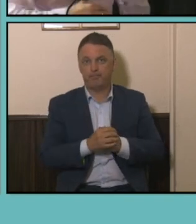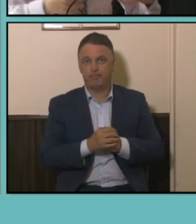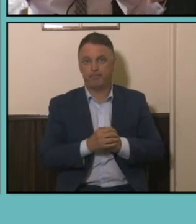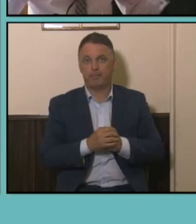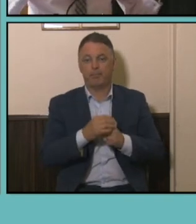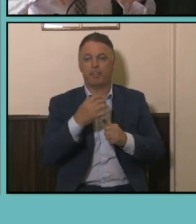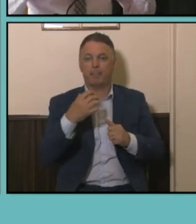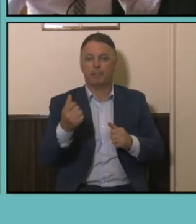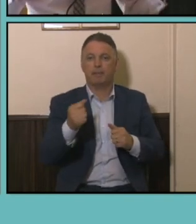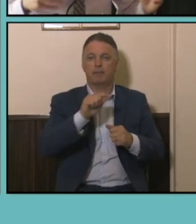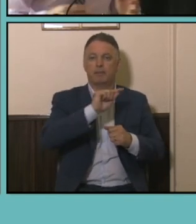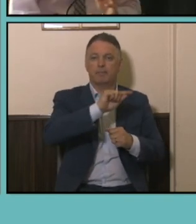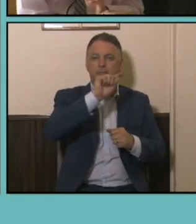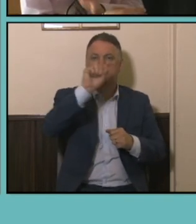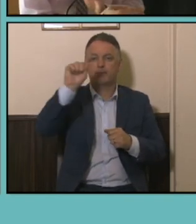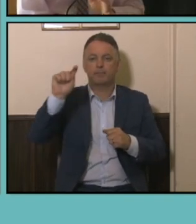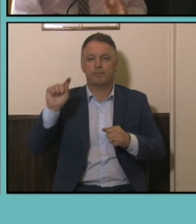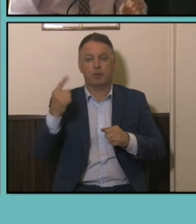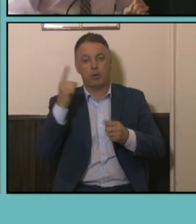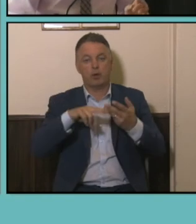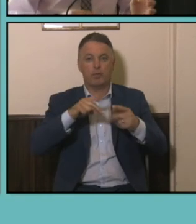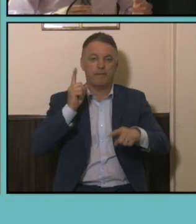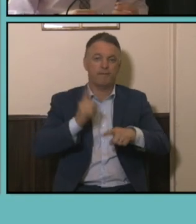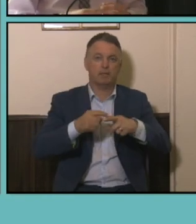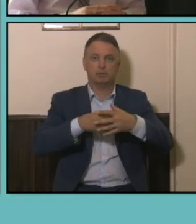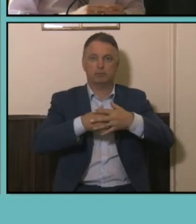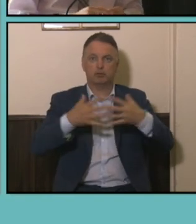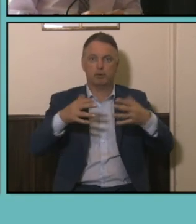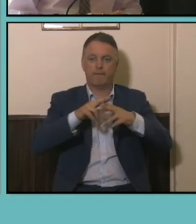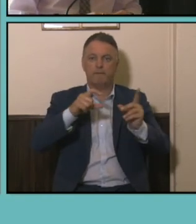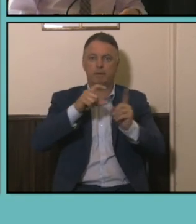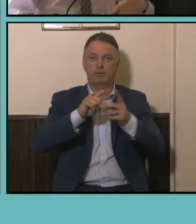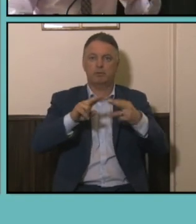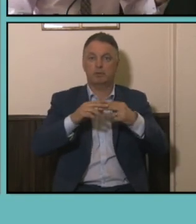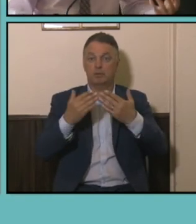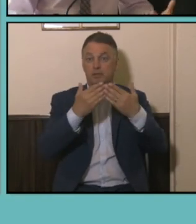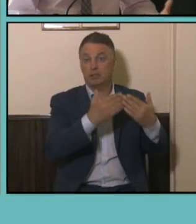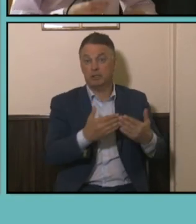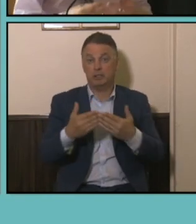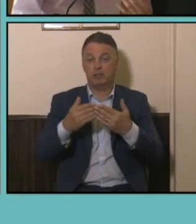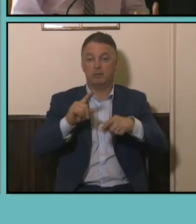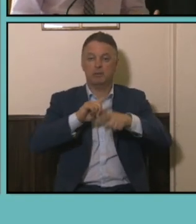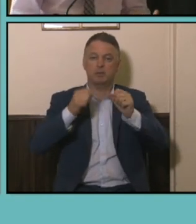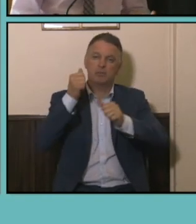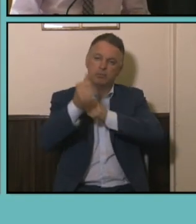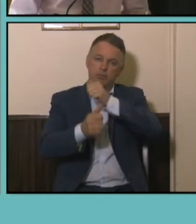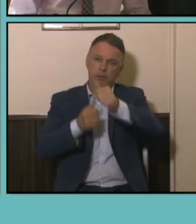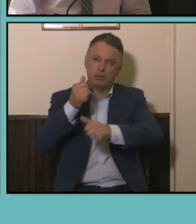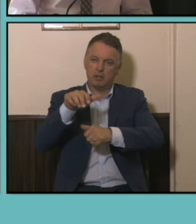of you know it was one of the fastest growing fields of study, it was one of the most common occupations for people with a bachelor degree and now it's also